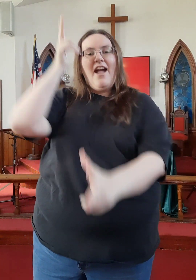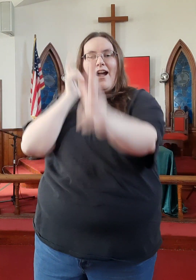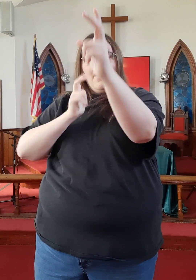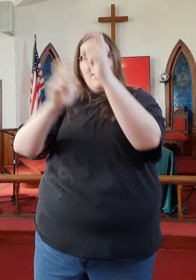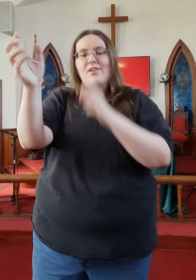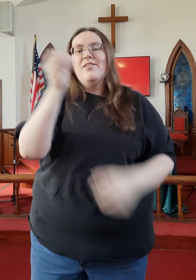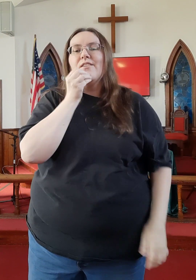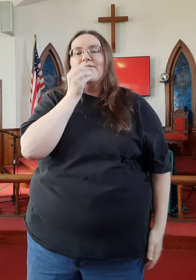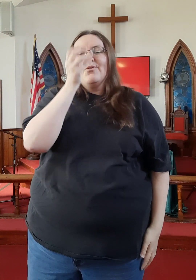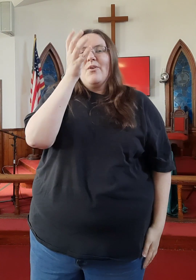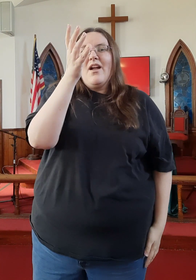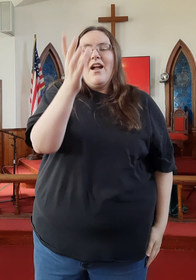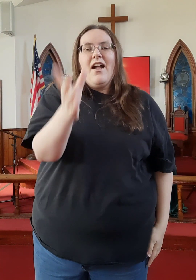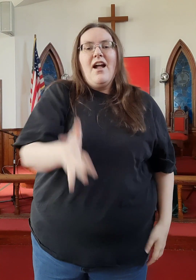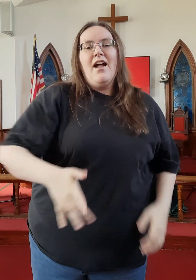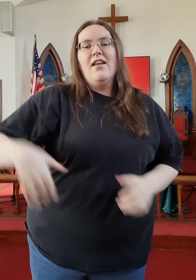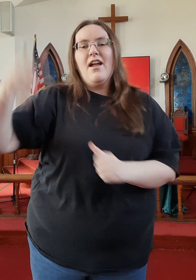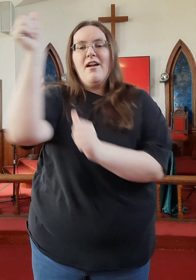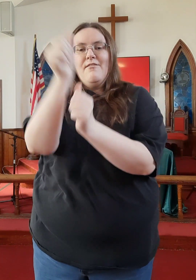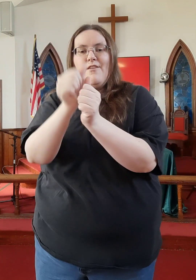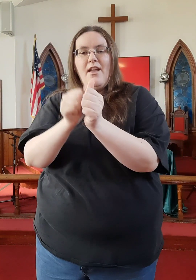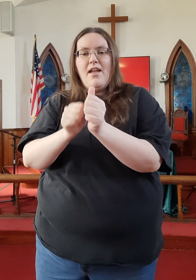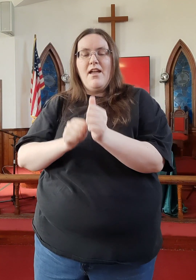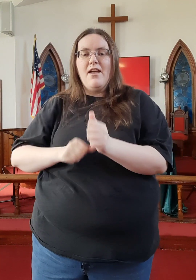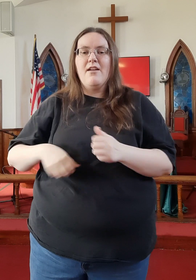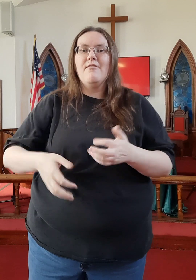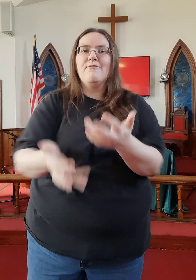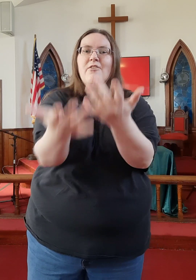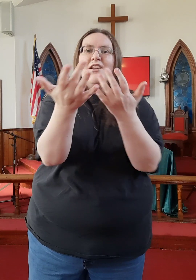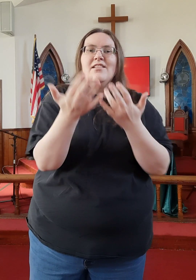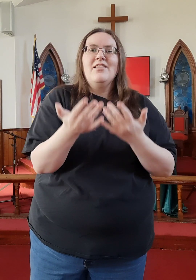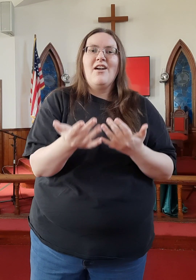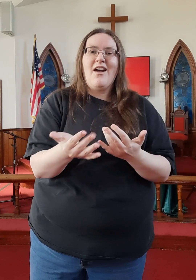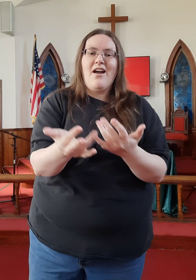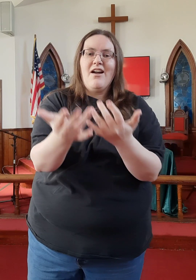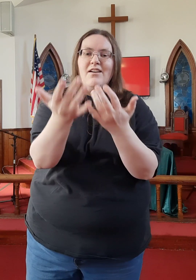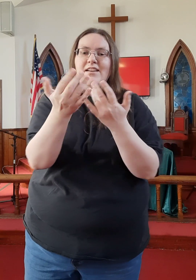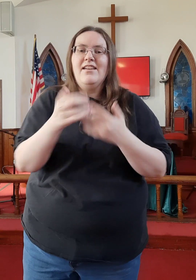And I hear the cry of every longing heart